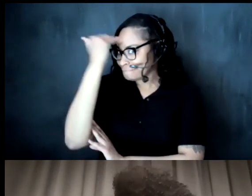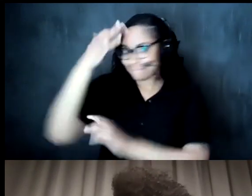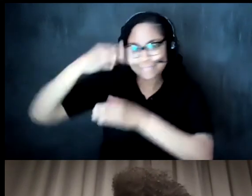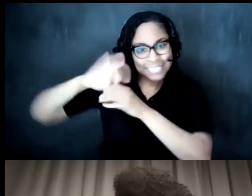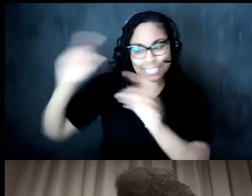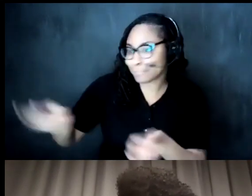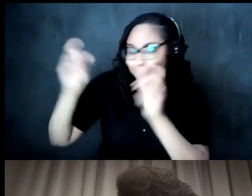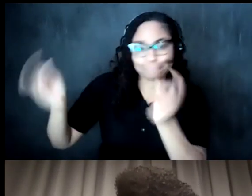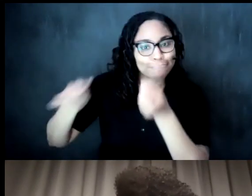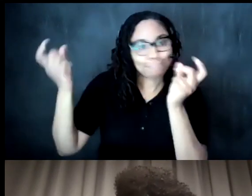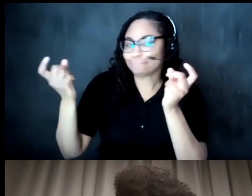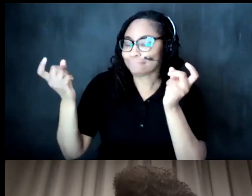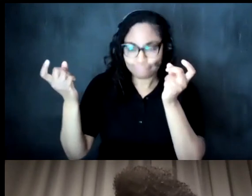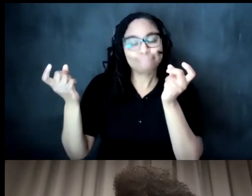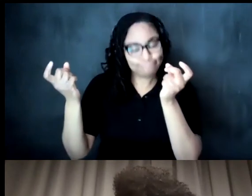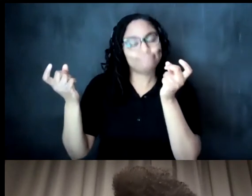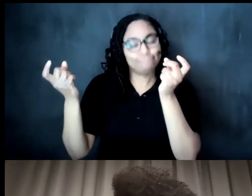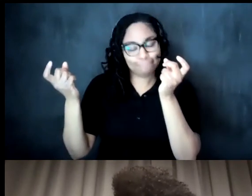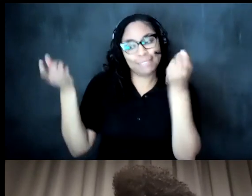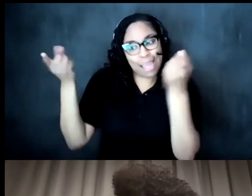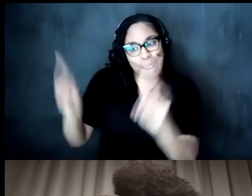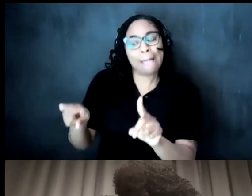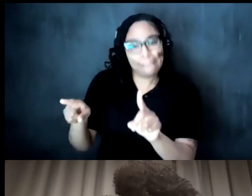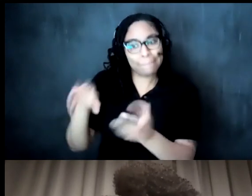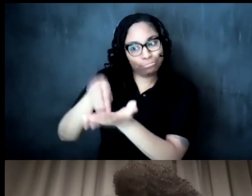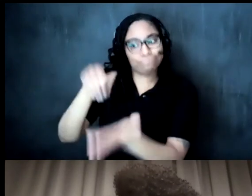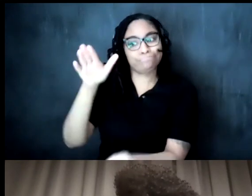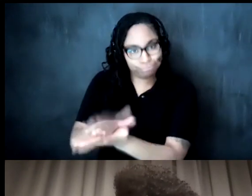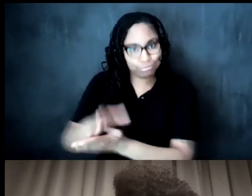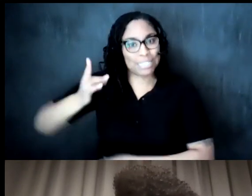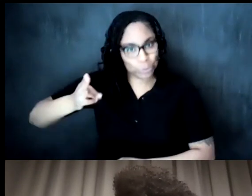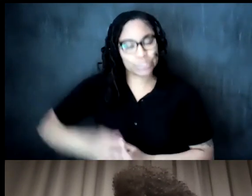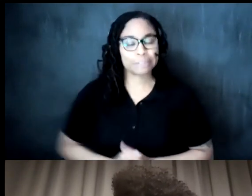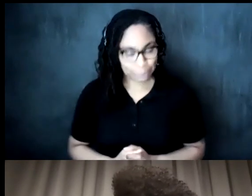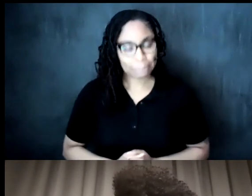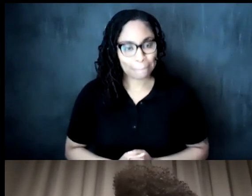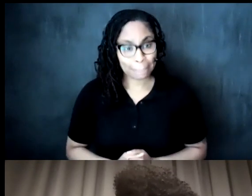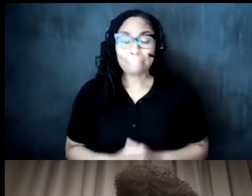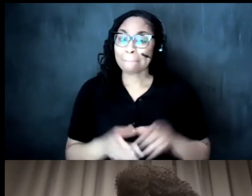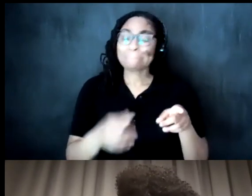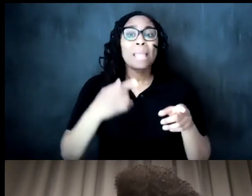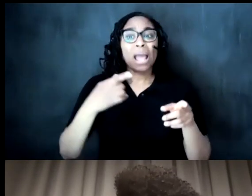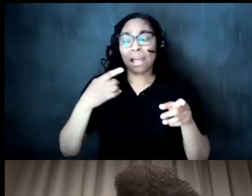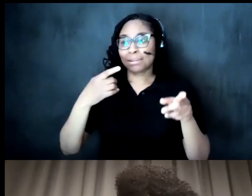or tea parties that have been recorded in history and as i said we're still looking for um